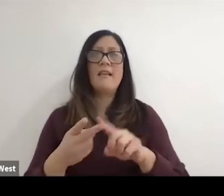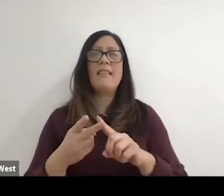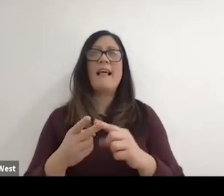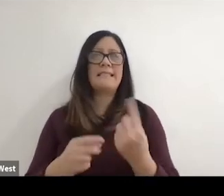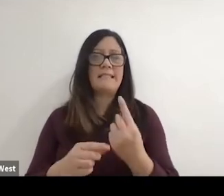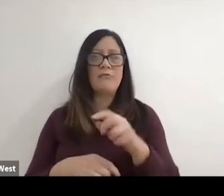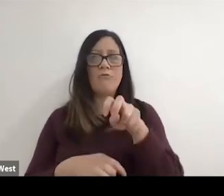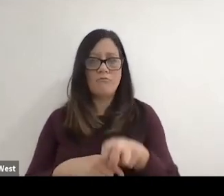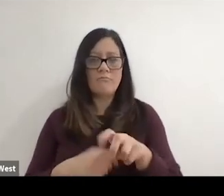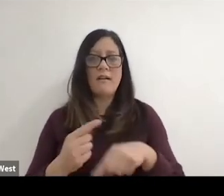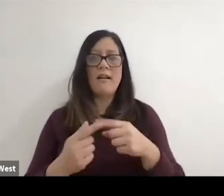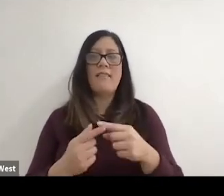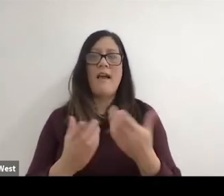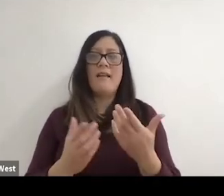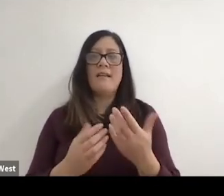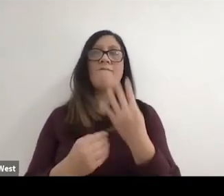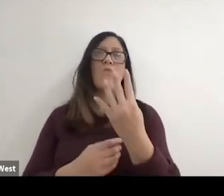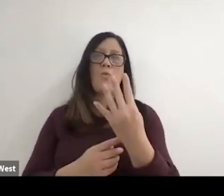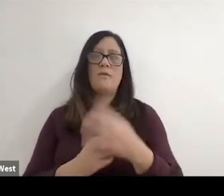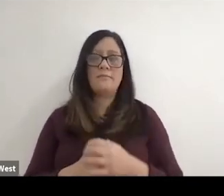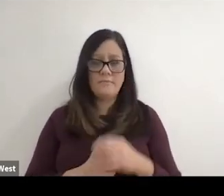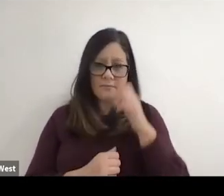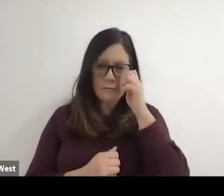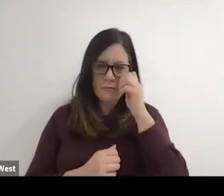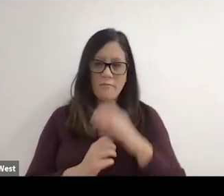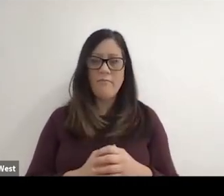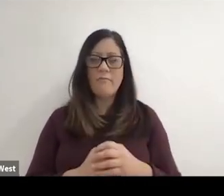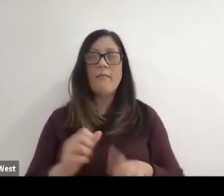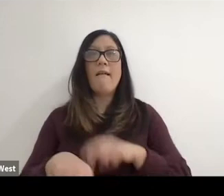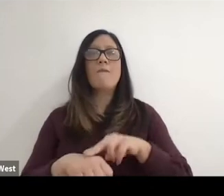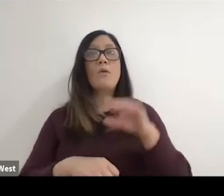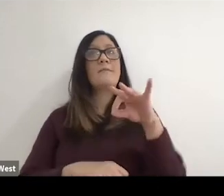So there was a progress on each level. And then of course France is the same